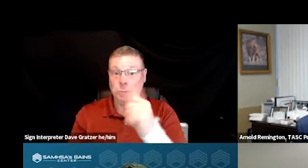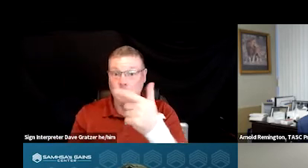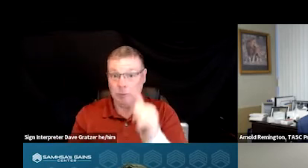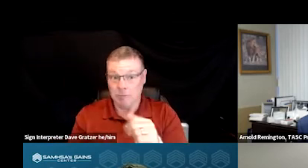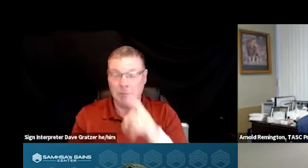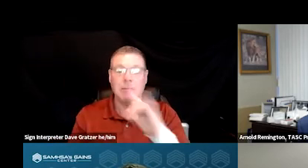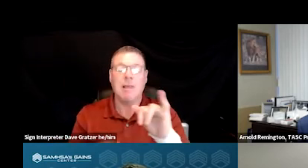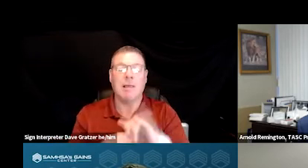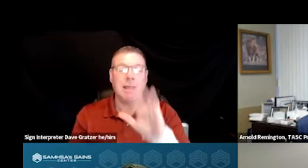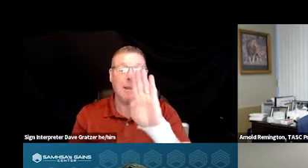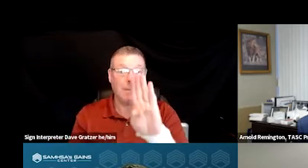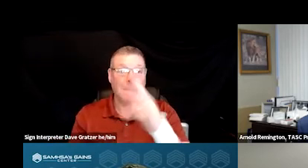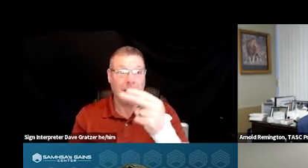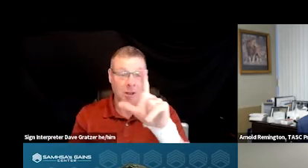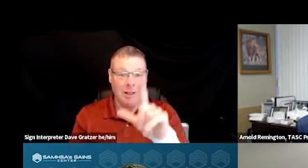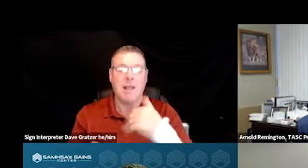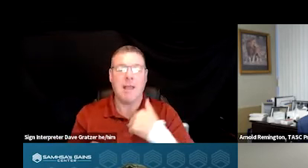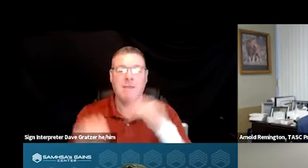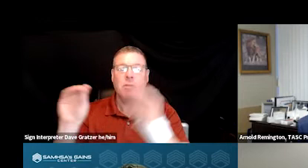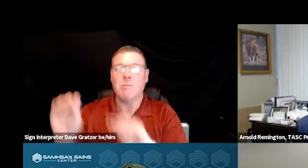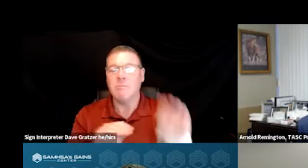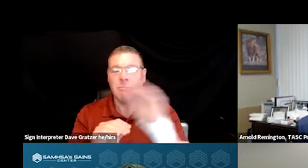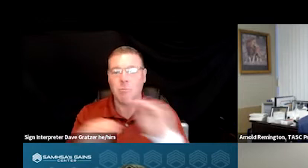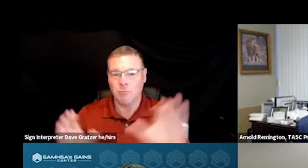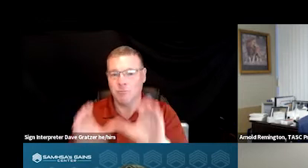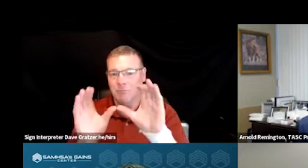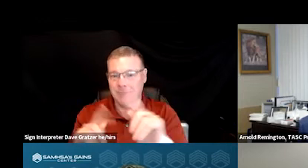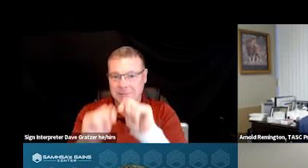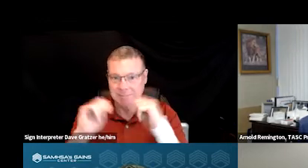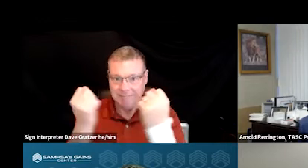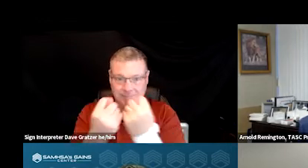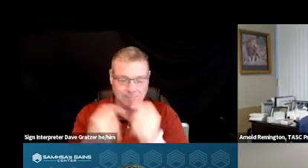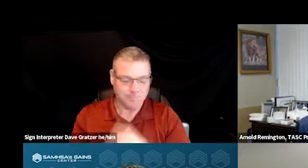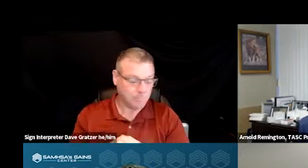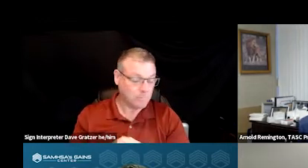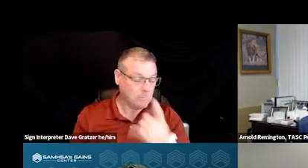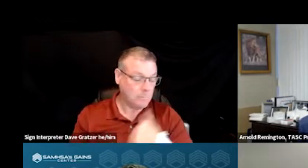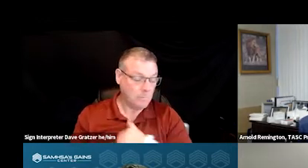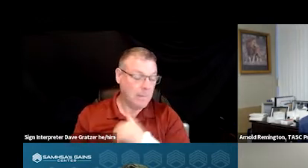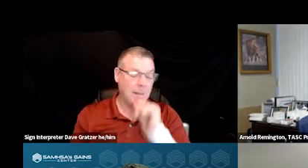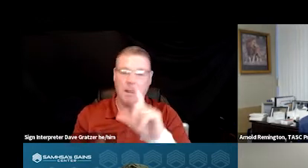also operates mobile crisis teams. We're not corresponding with law enforcement.